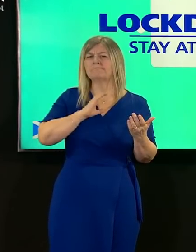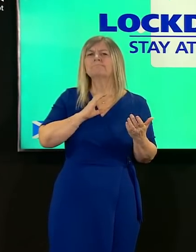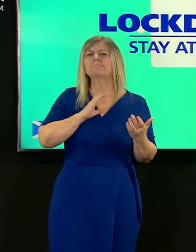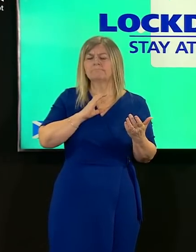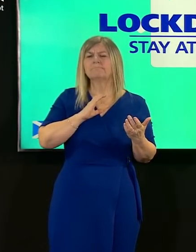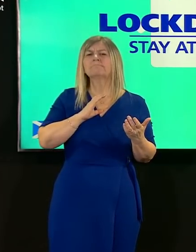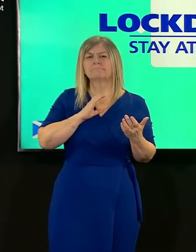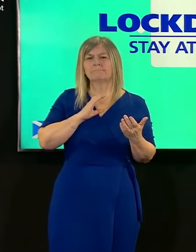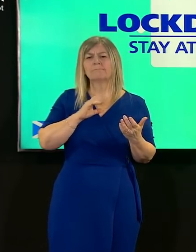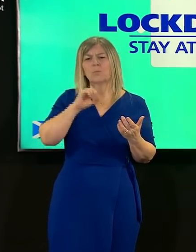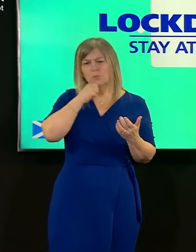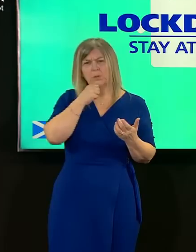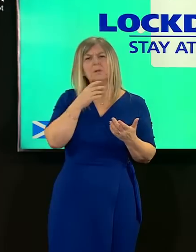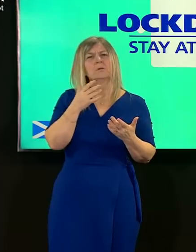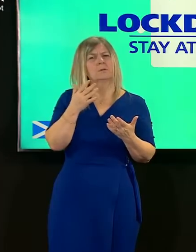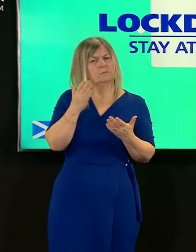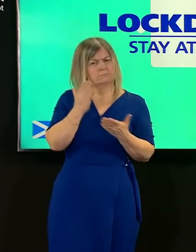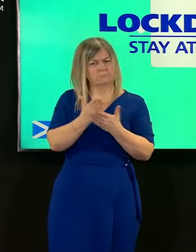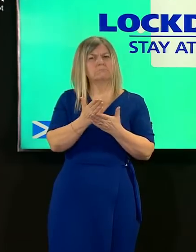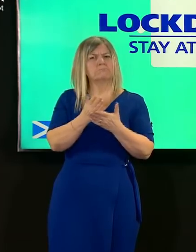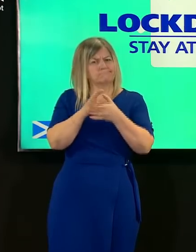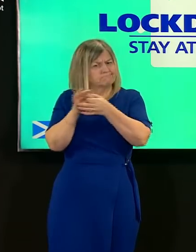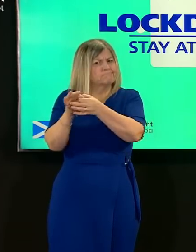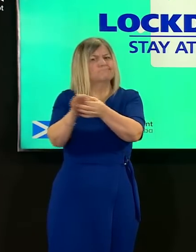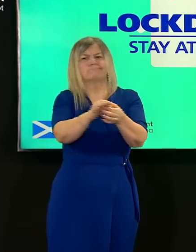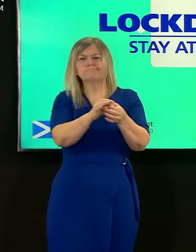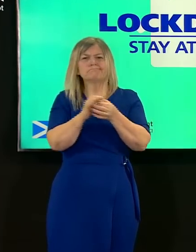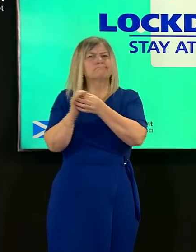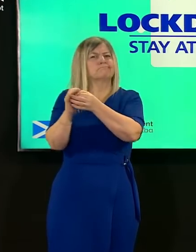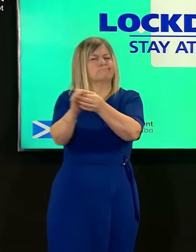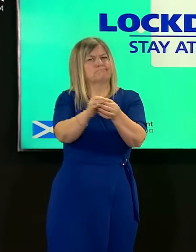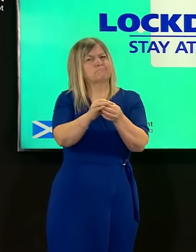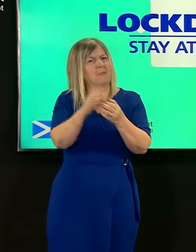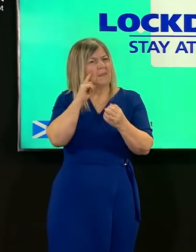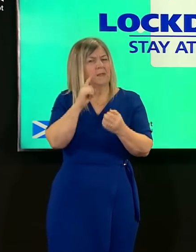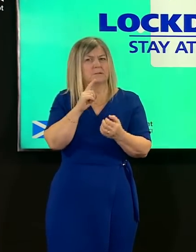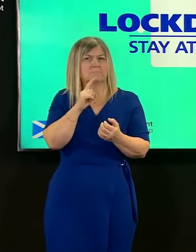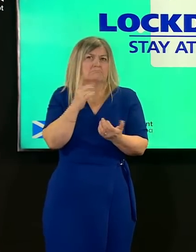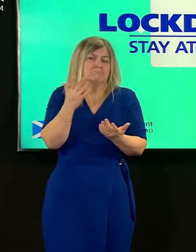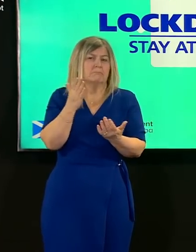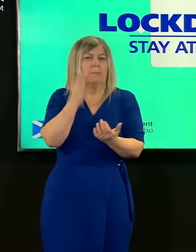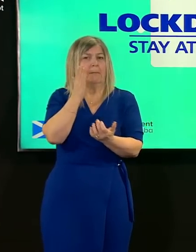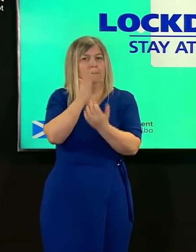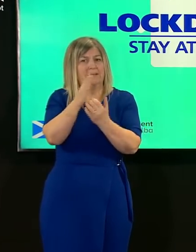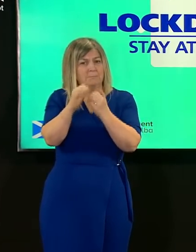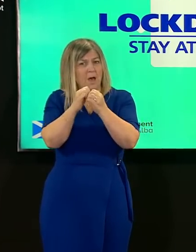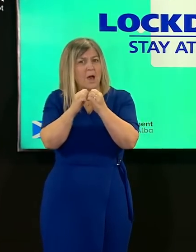we will get to the middle towards the end of this month the middle if it's at all possible and